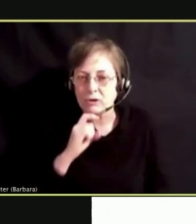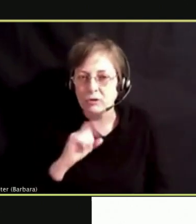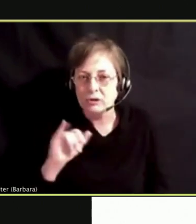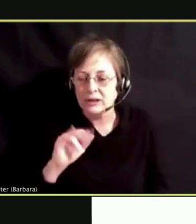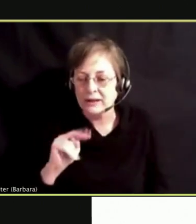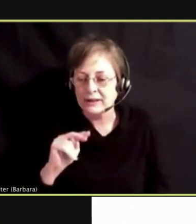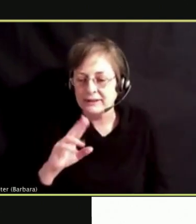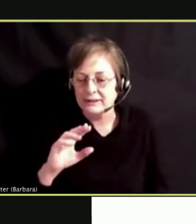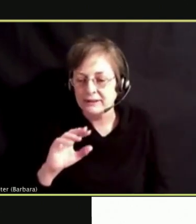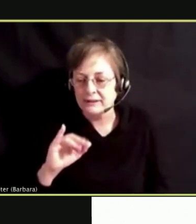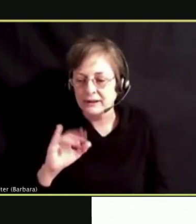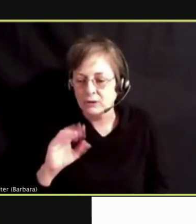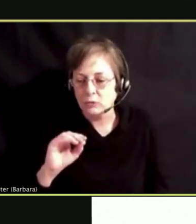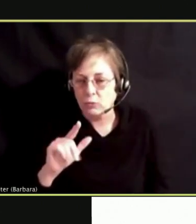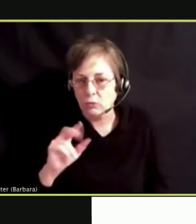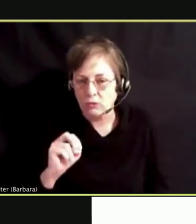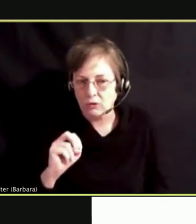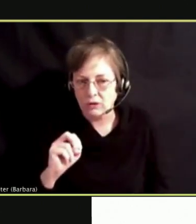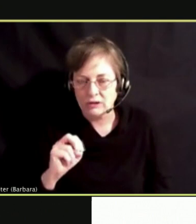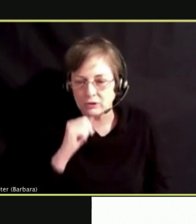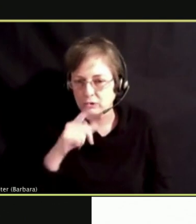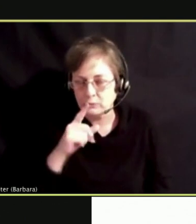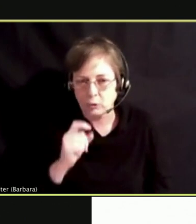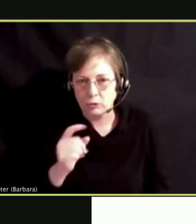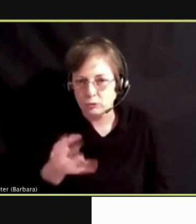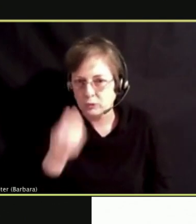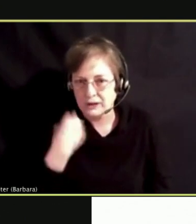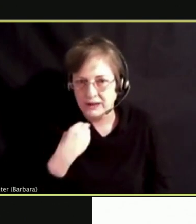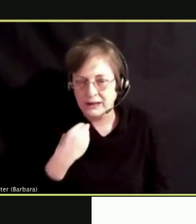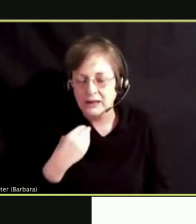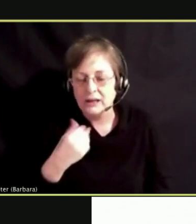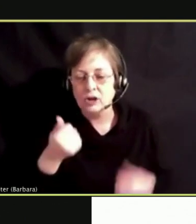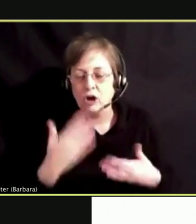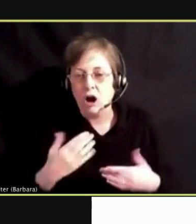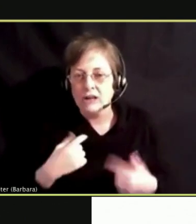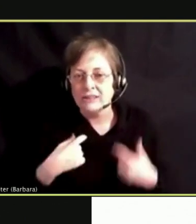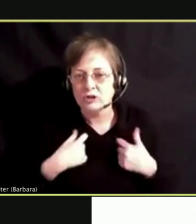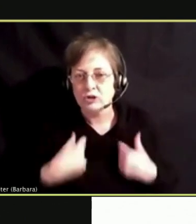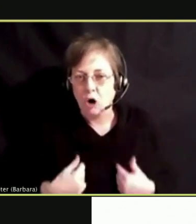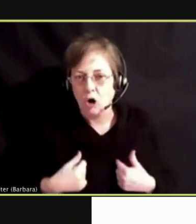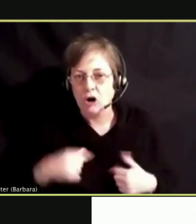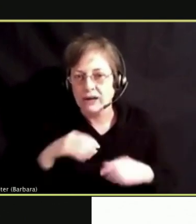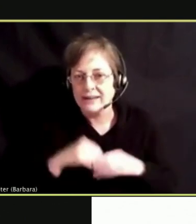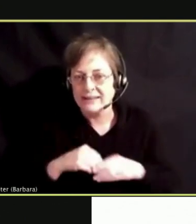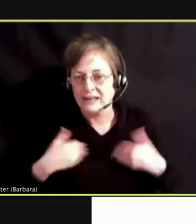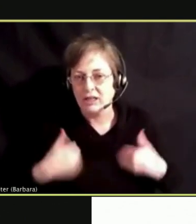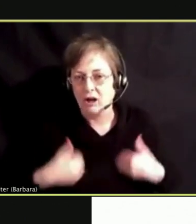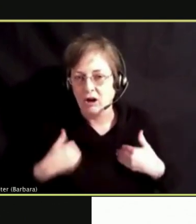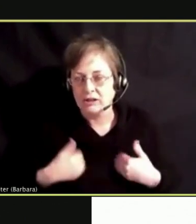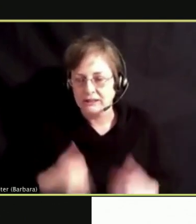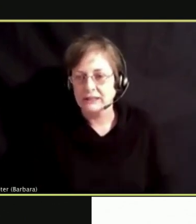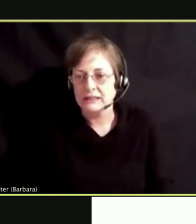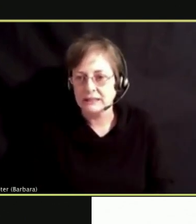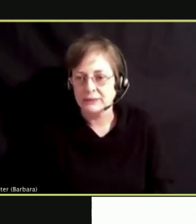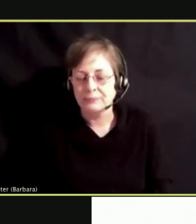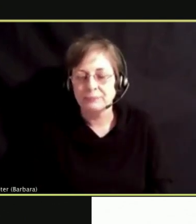AND CAUSING SCARRING AND WHAT NOT TO THE LUNGS. THANK YOU.